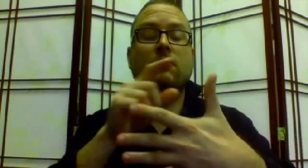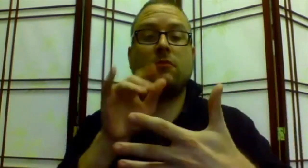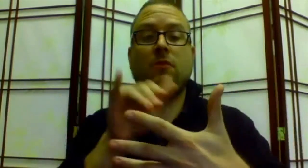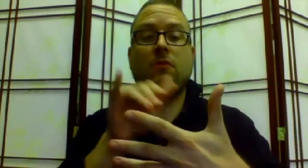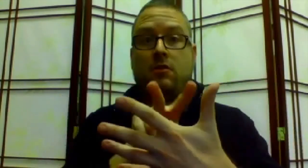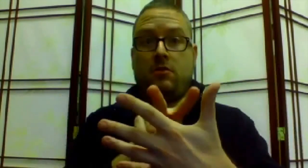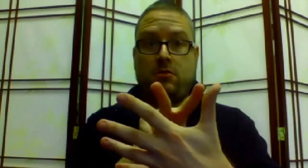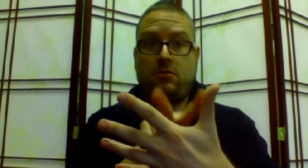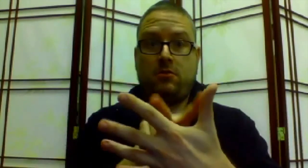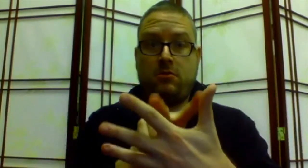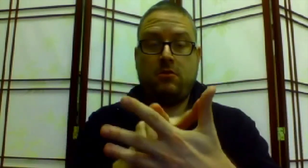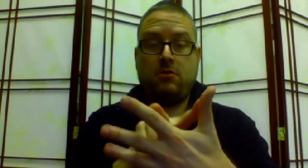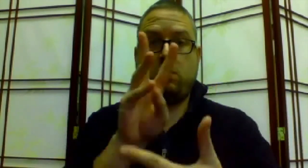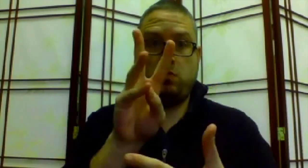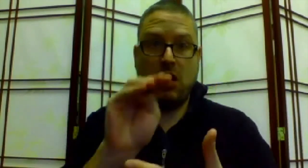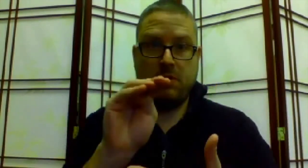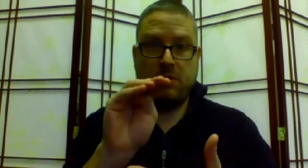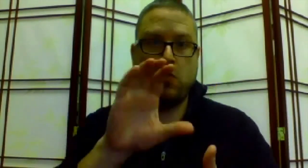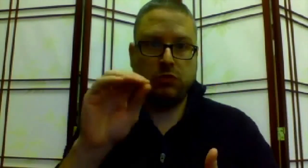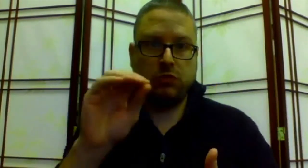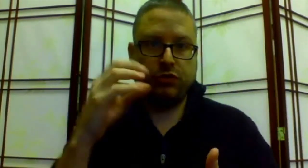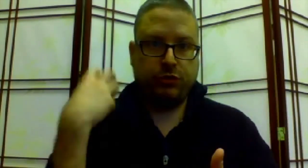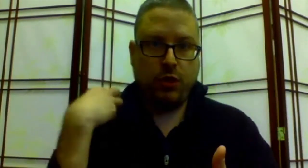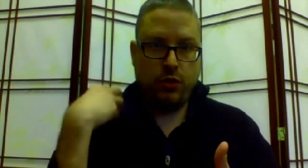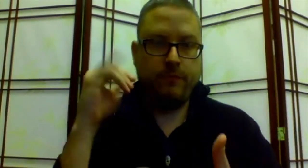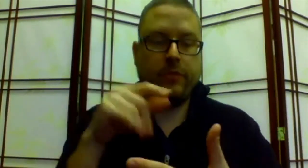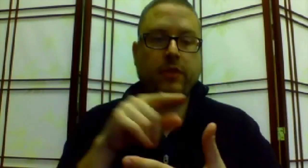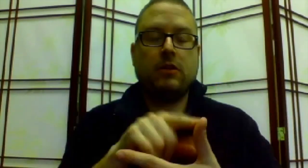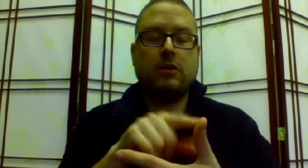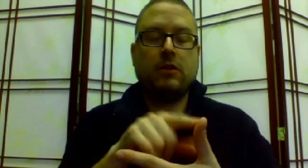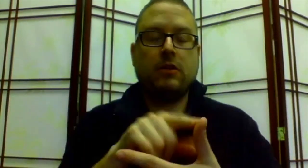The first two are the Ways and Means Committee Co-Chairs,